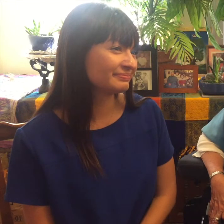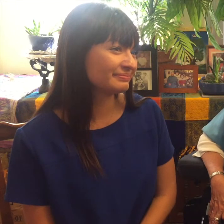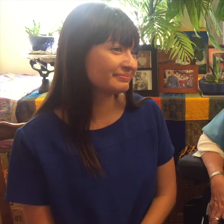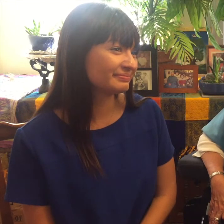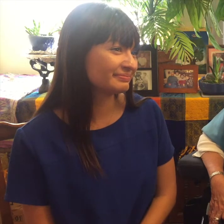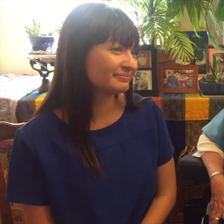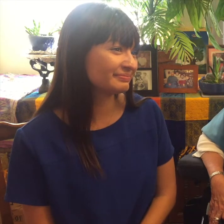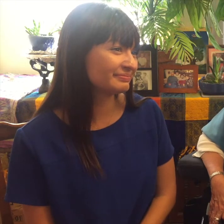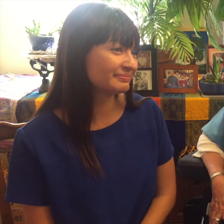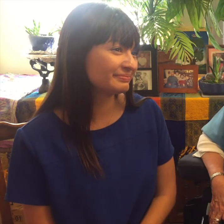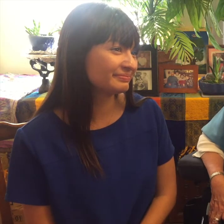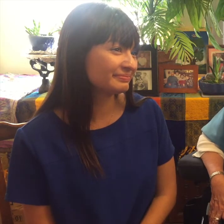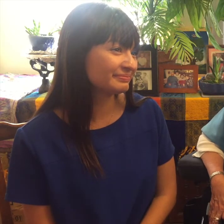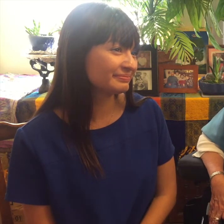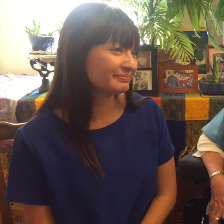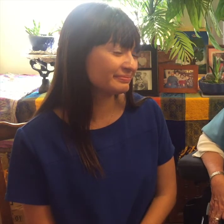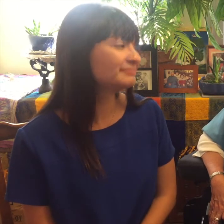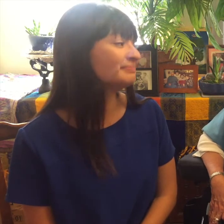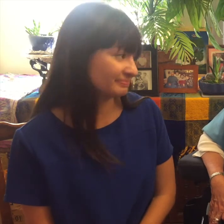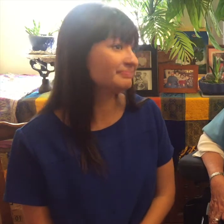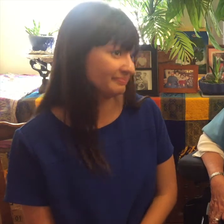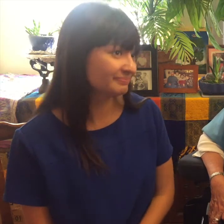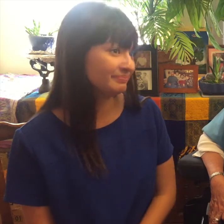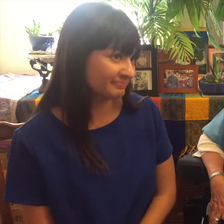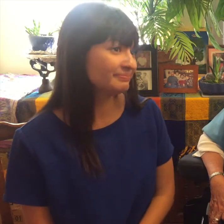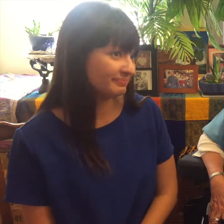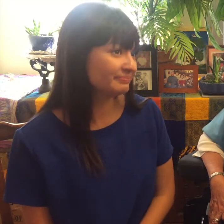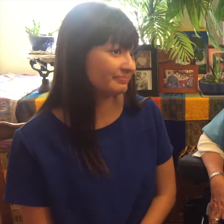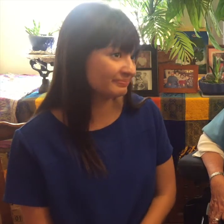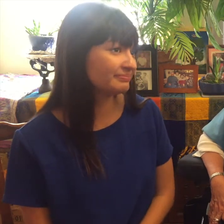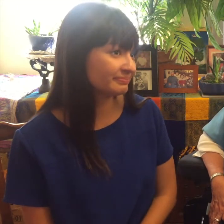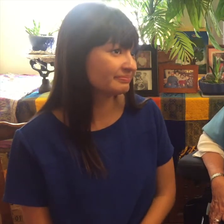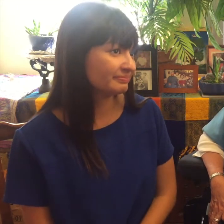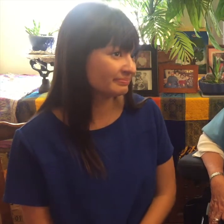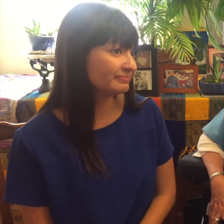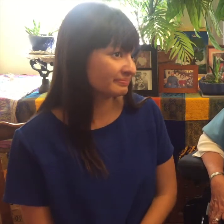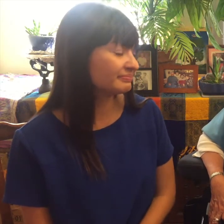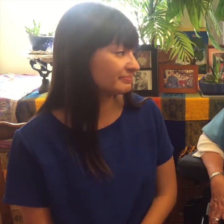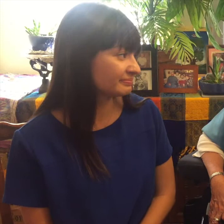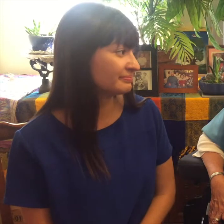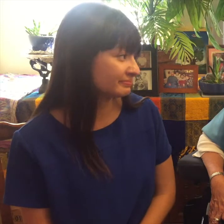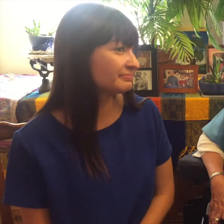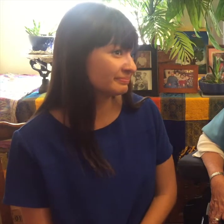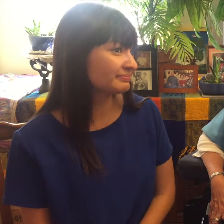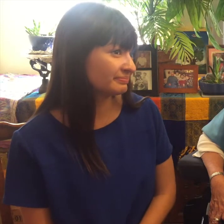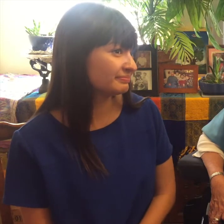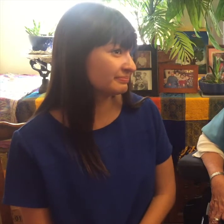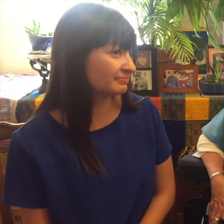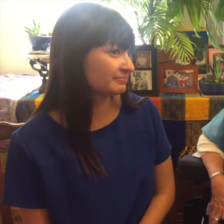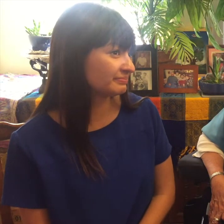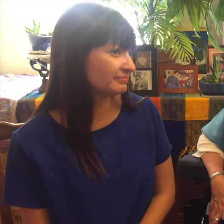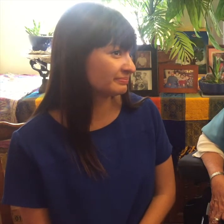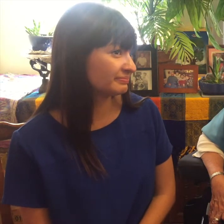carries a stigma and did you feel that when you were growing up did you feel that Deafness was a stigma?